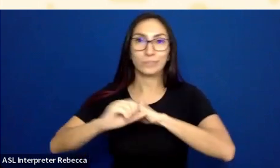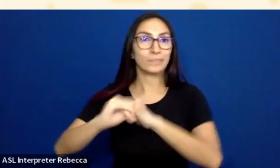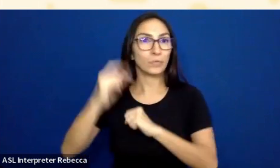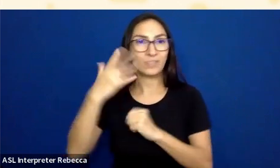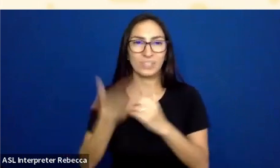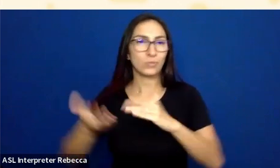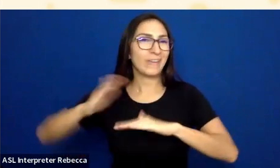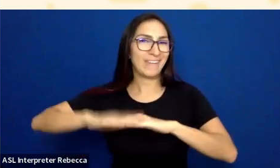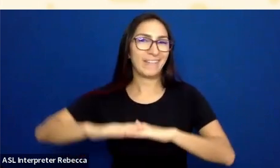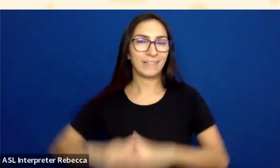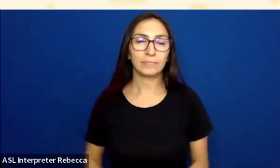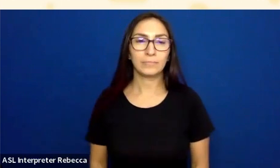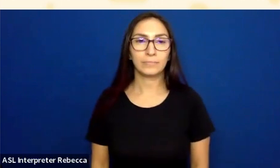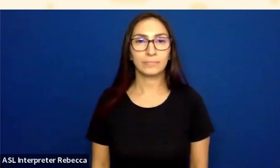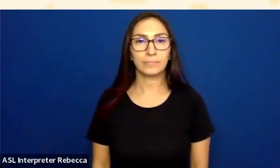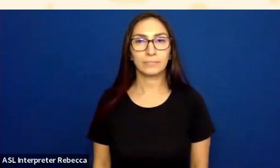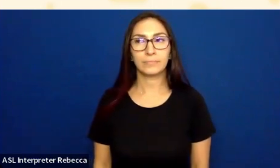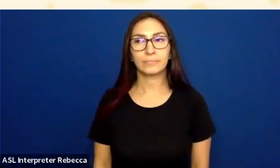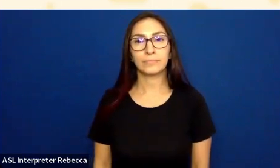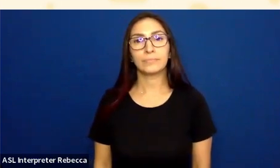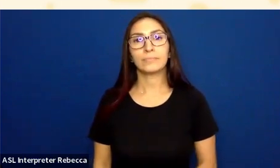Probably the big one here is you've got color that's prompting a response.